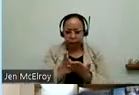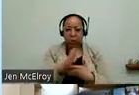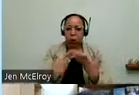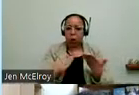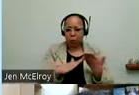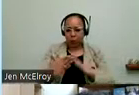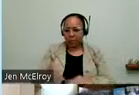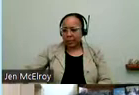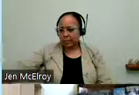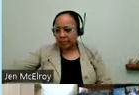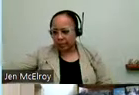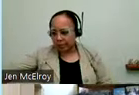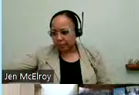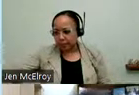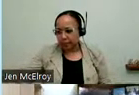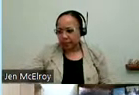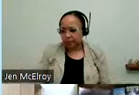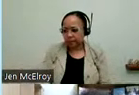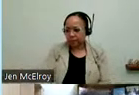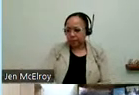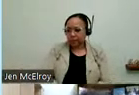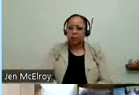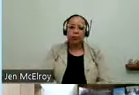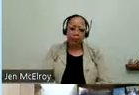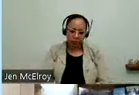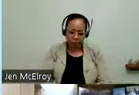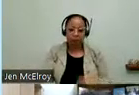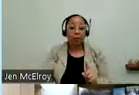Another thing that people may not know is that if you applied for an